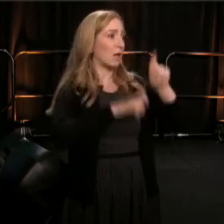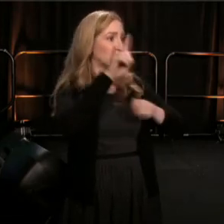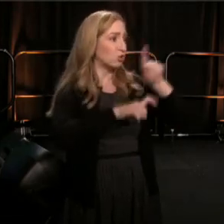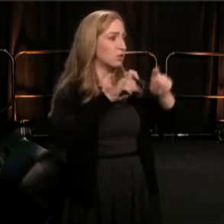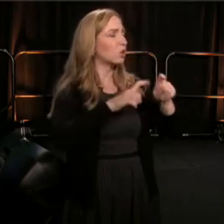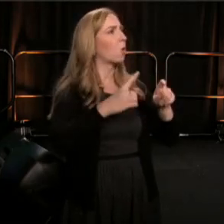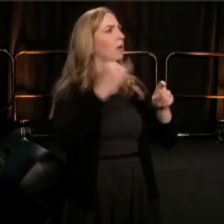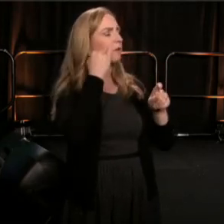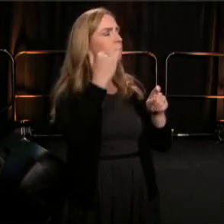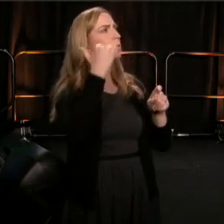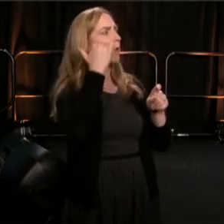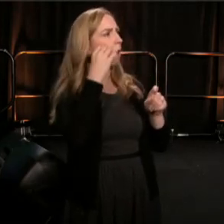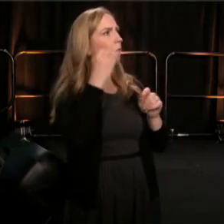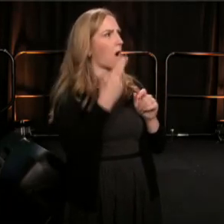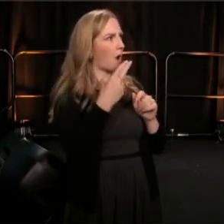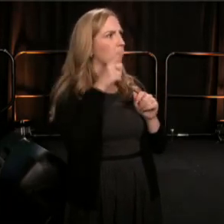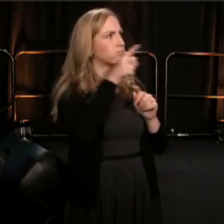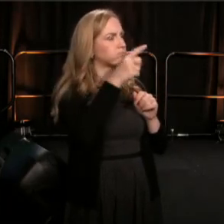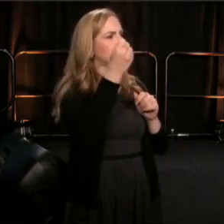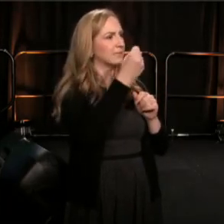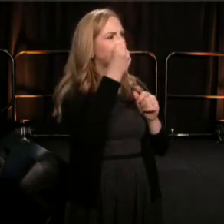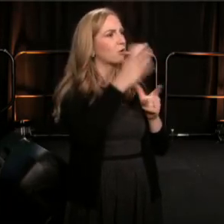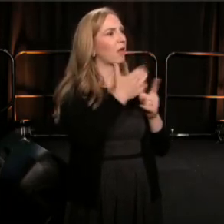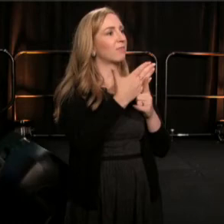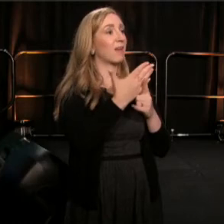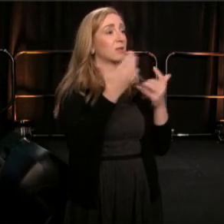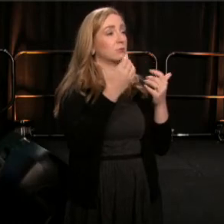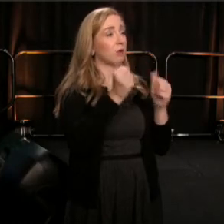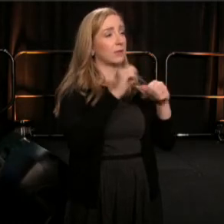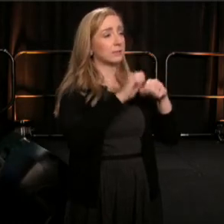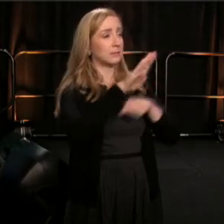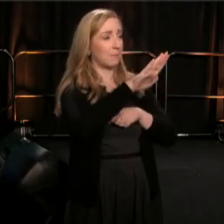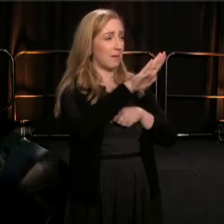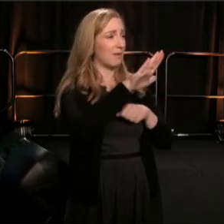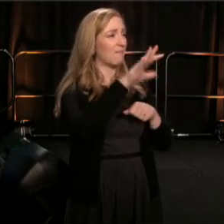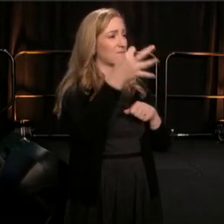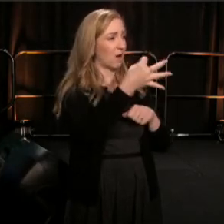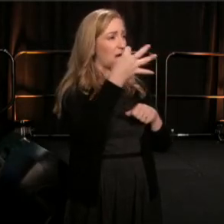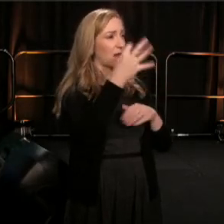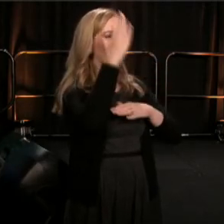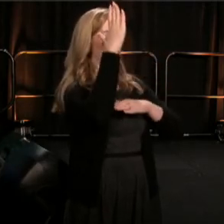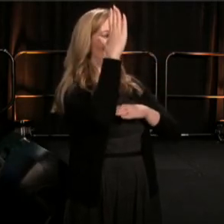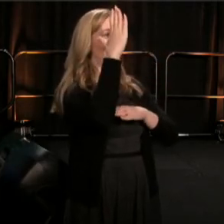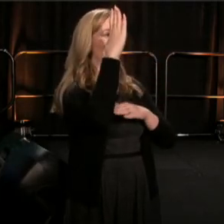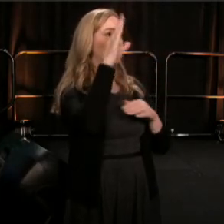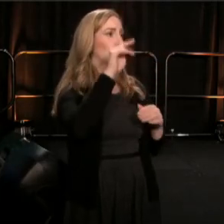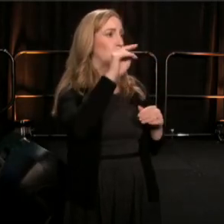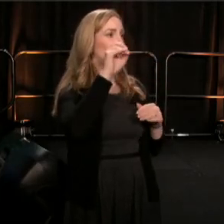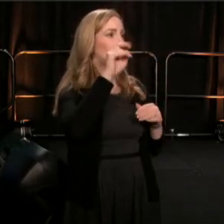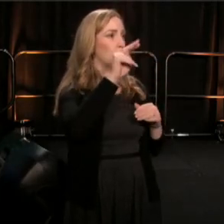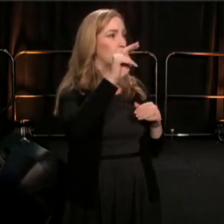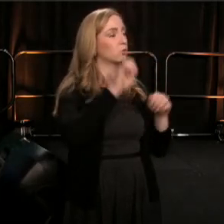to have them address, they must be submitted by Friday at 12 noon. So think about that.